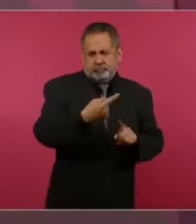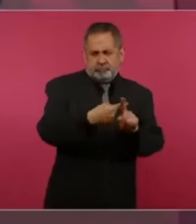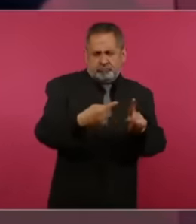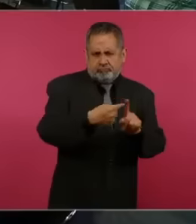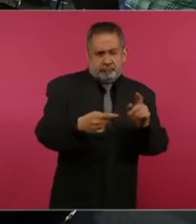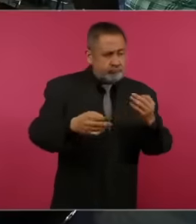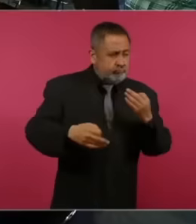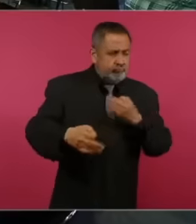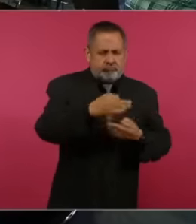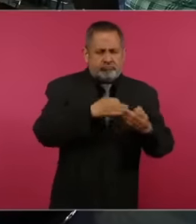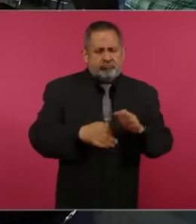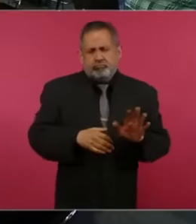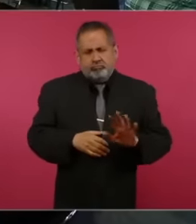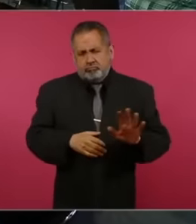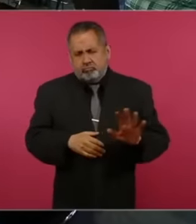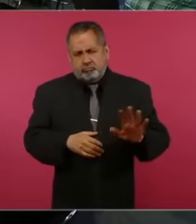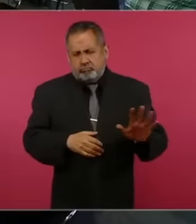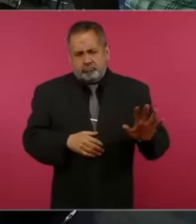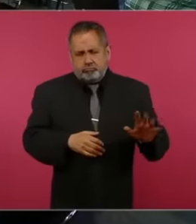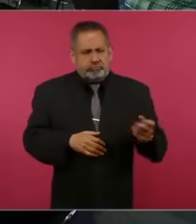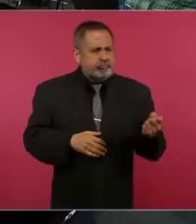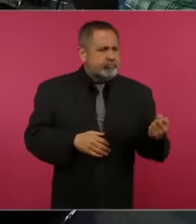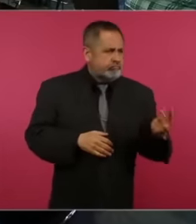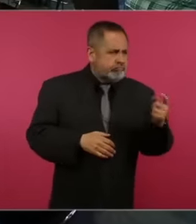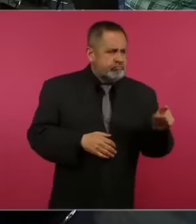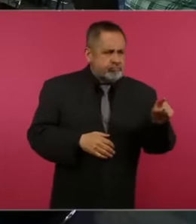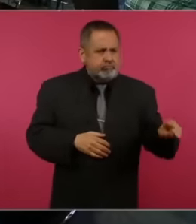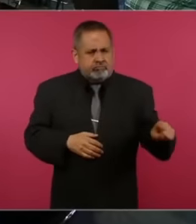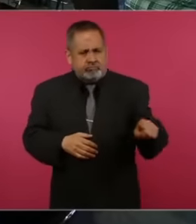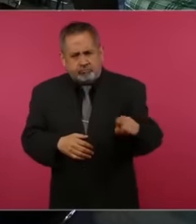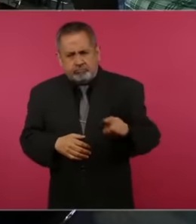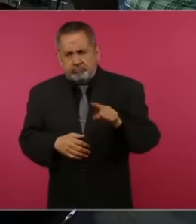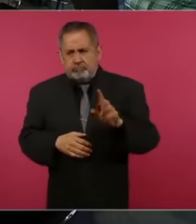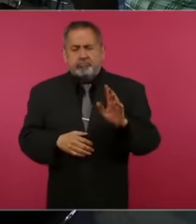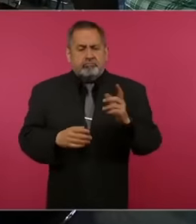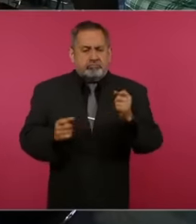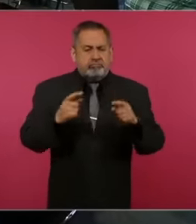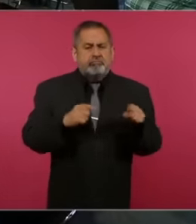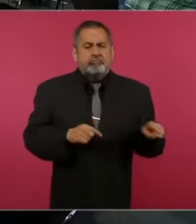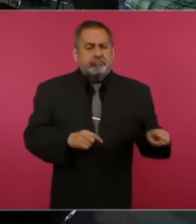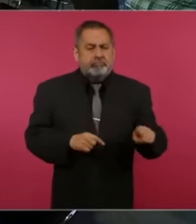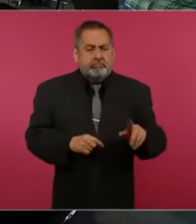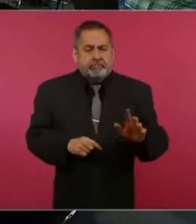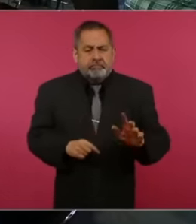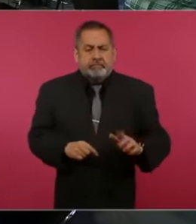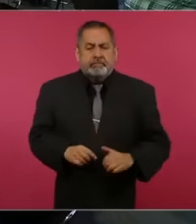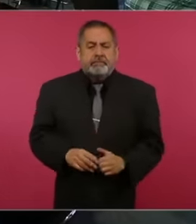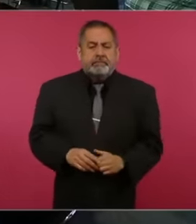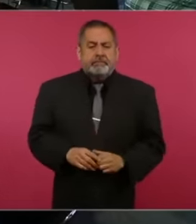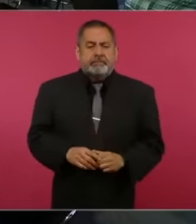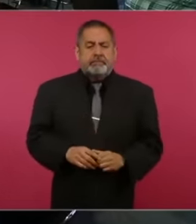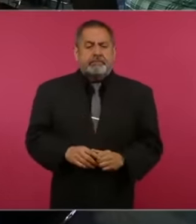about saying the entire middle class but there are sectors in the middle class that are very